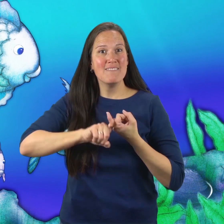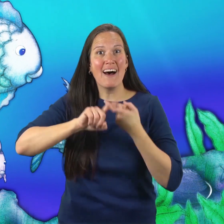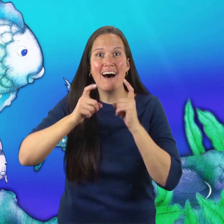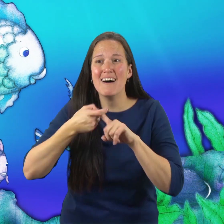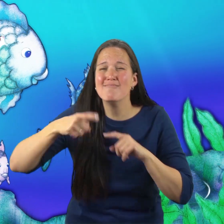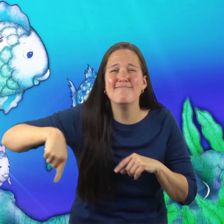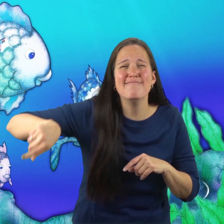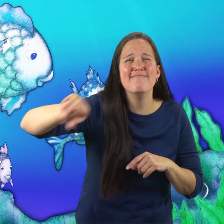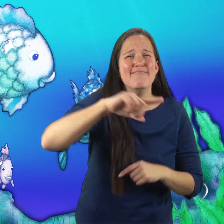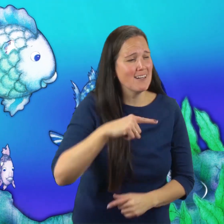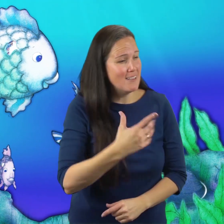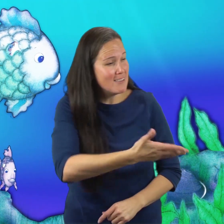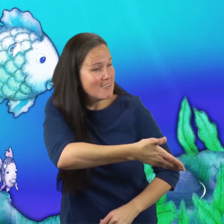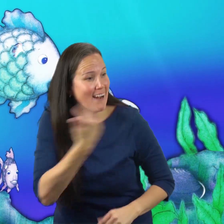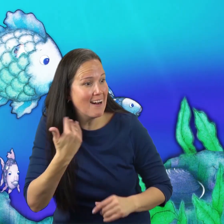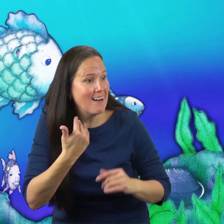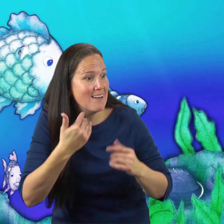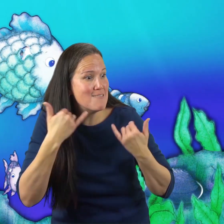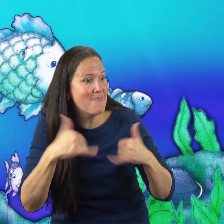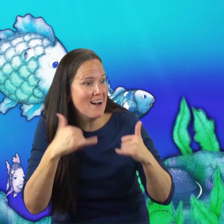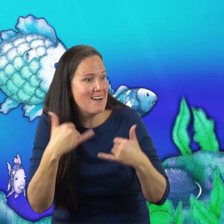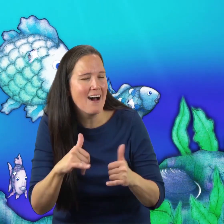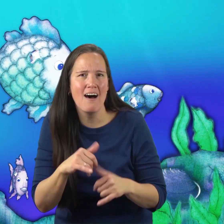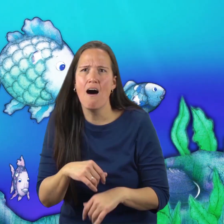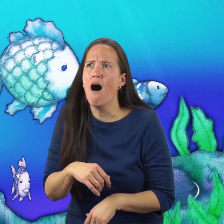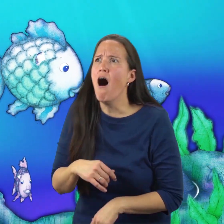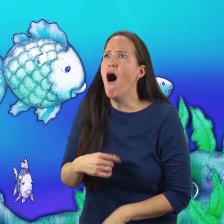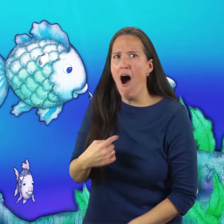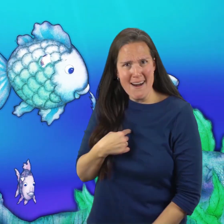“Come on, Rainbow Fish,” they called. “Come and play with us!”